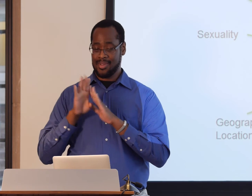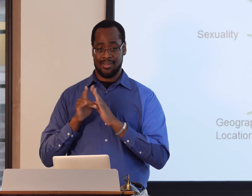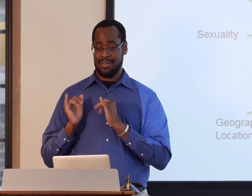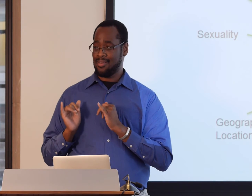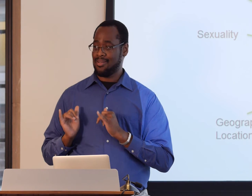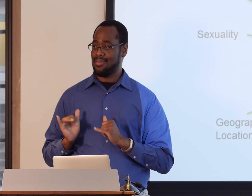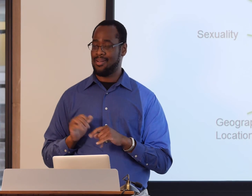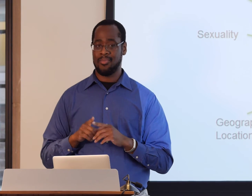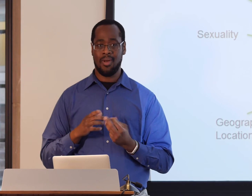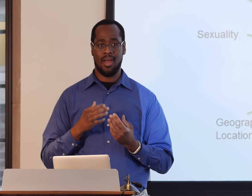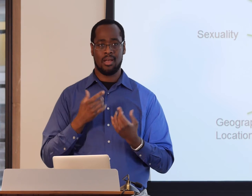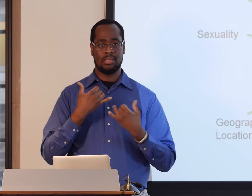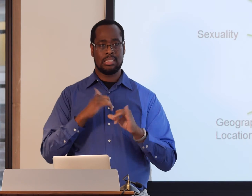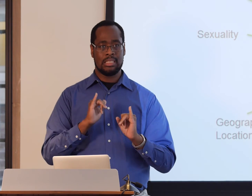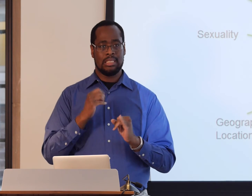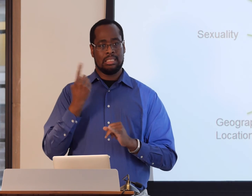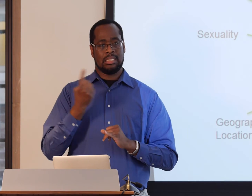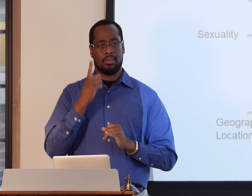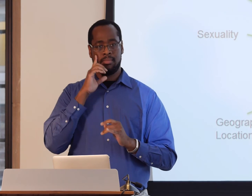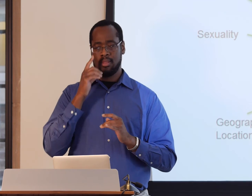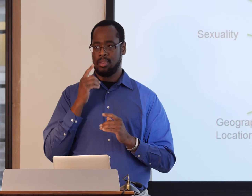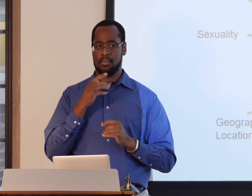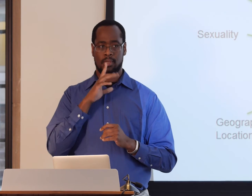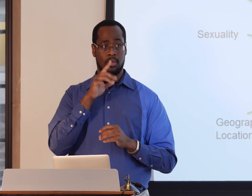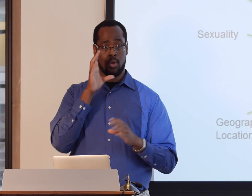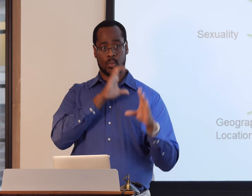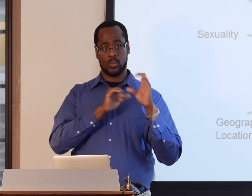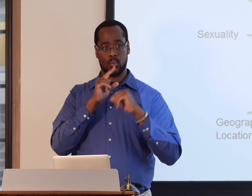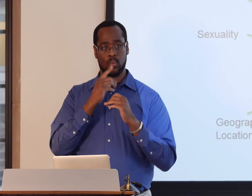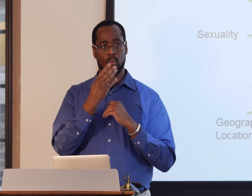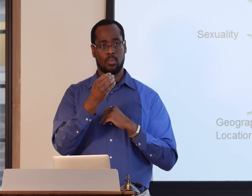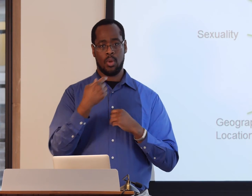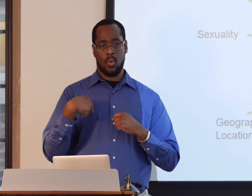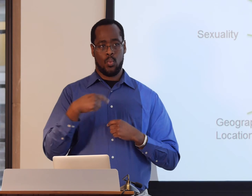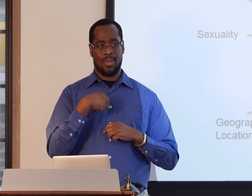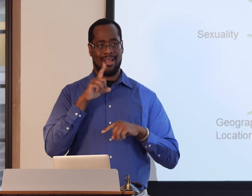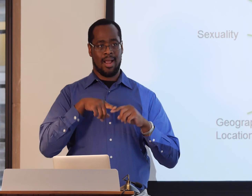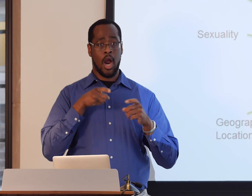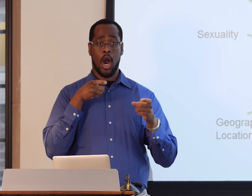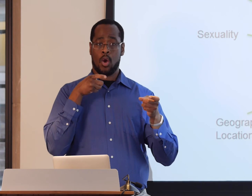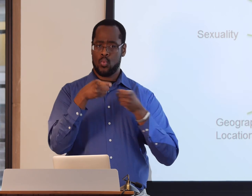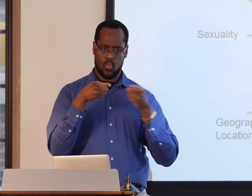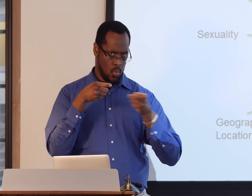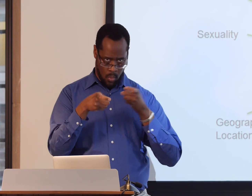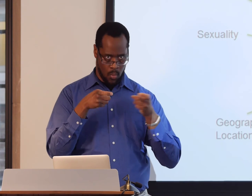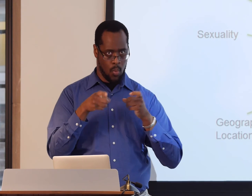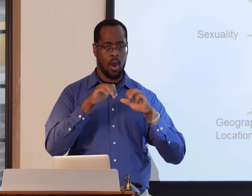even though we both have the same background and we're both Deaf, but I think a lot of assumptions are made.